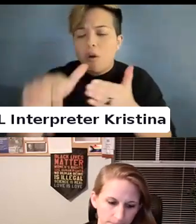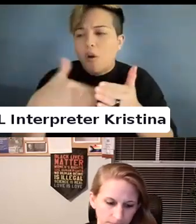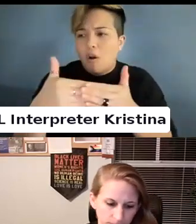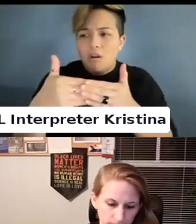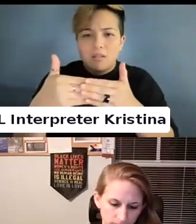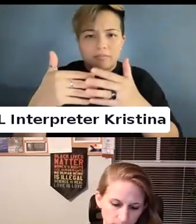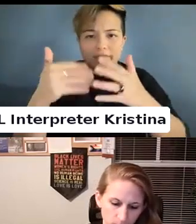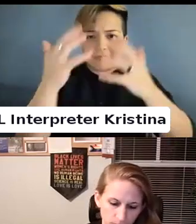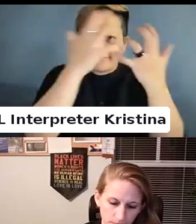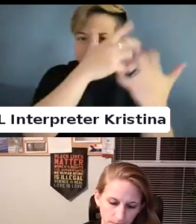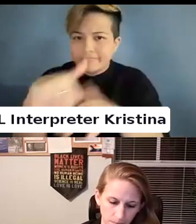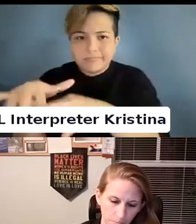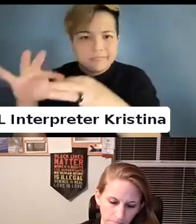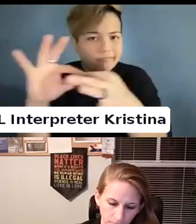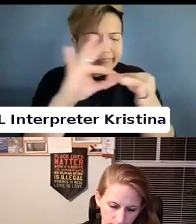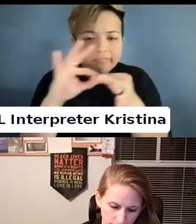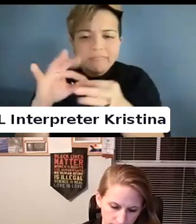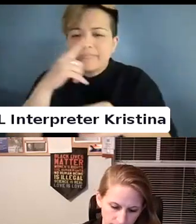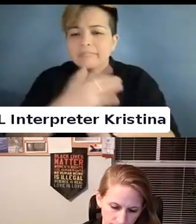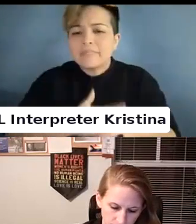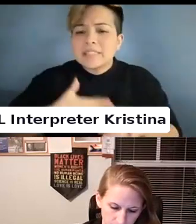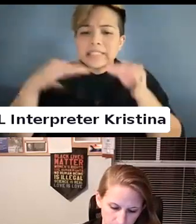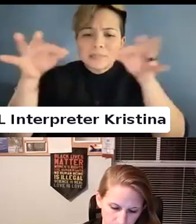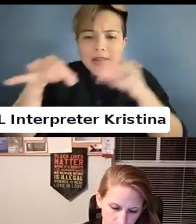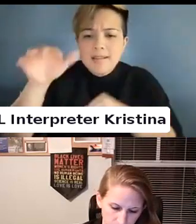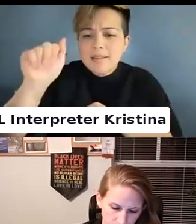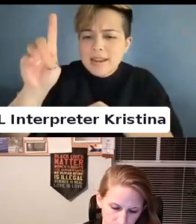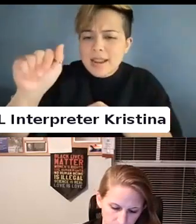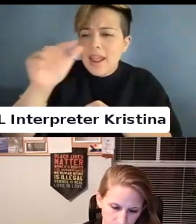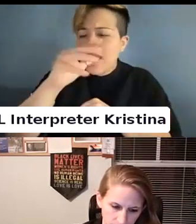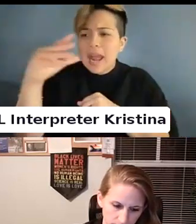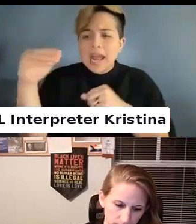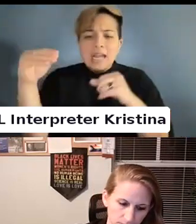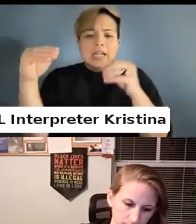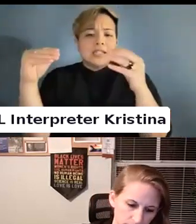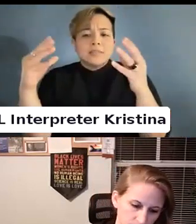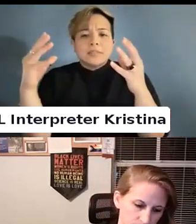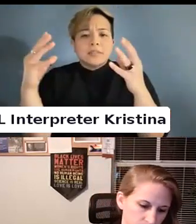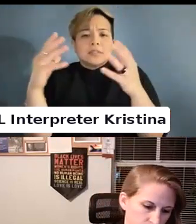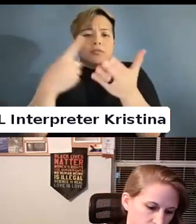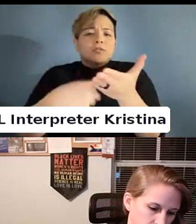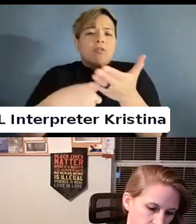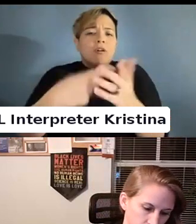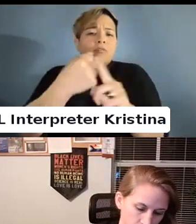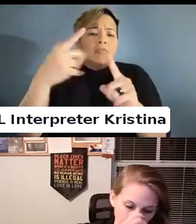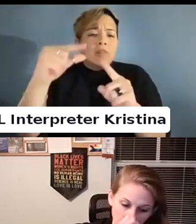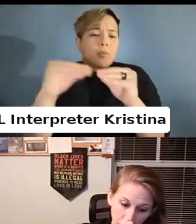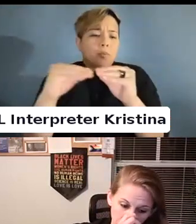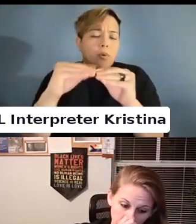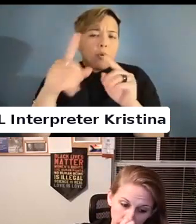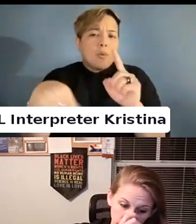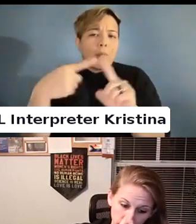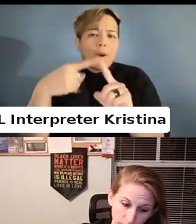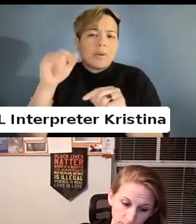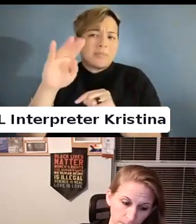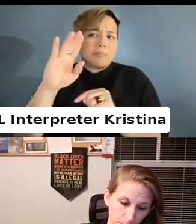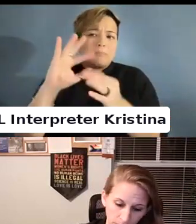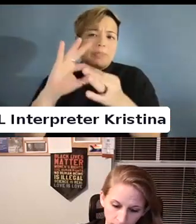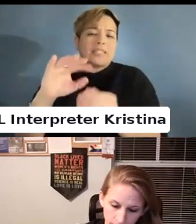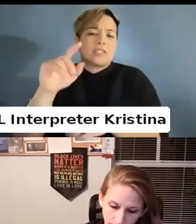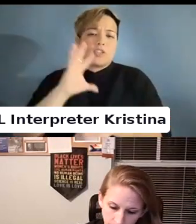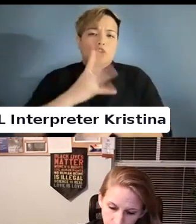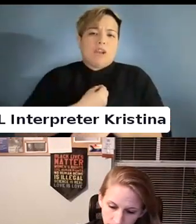And explain the ADA and talk a little bit about it being trans exclusionary for those